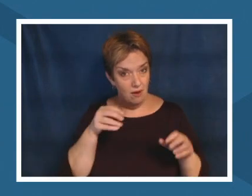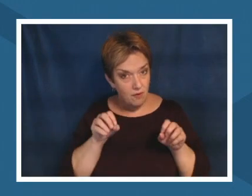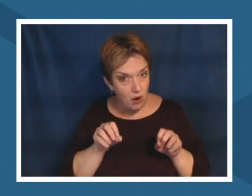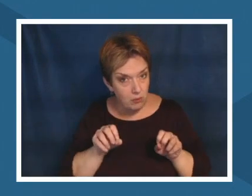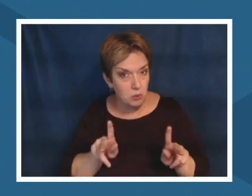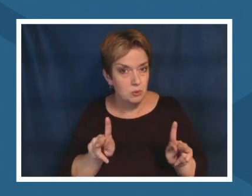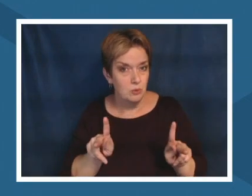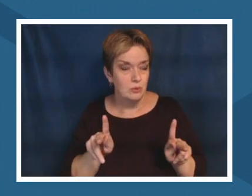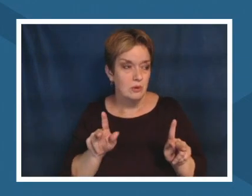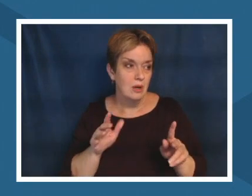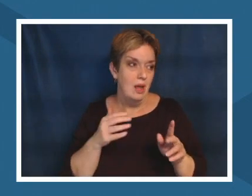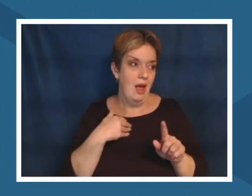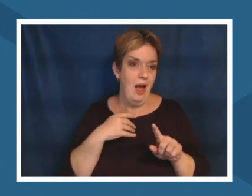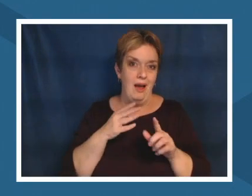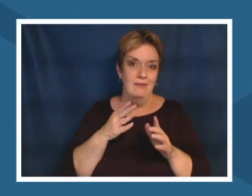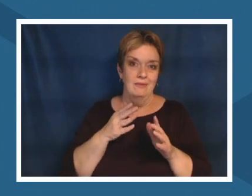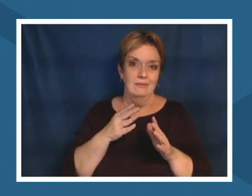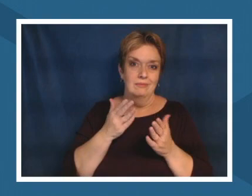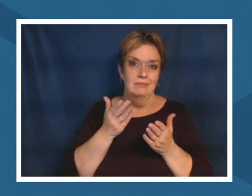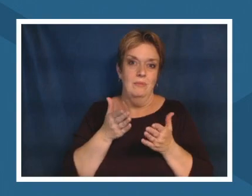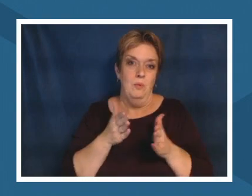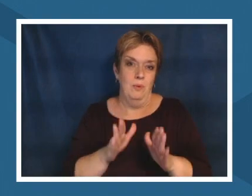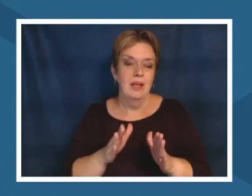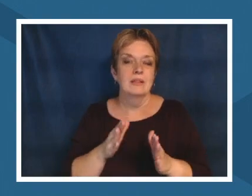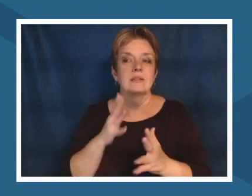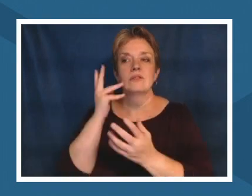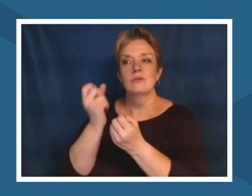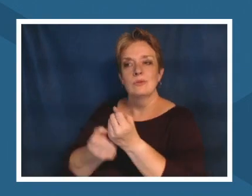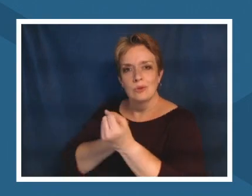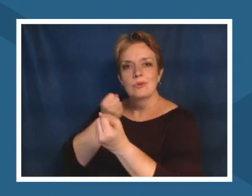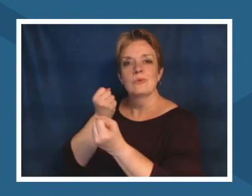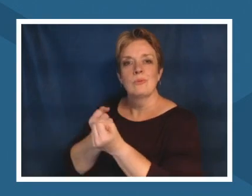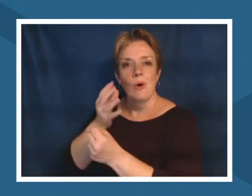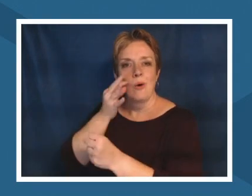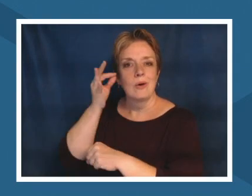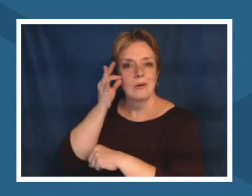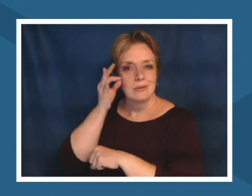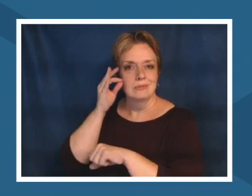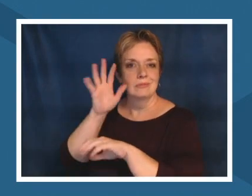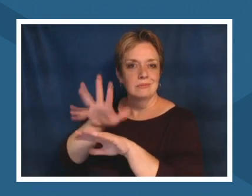supports indigenous environmental efforts um